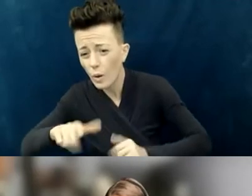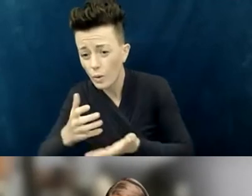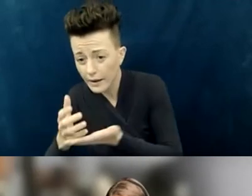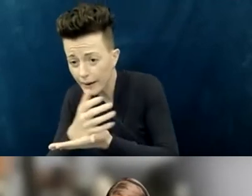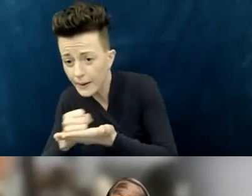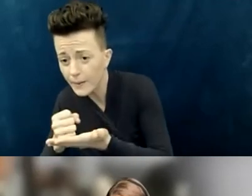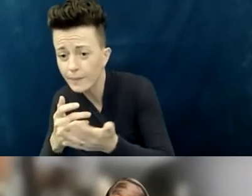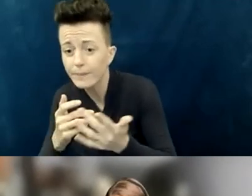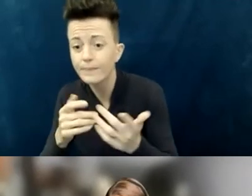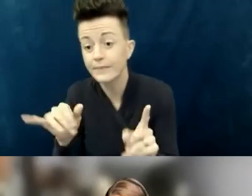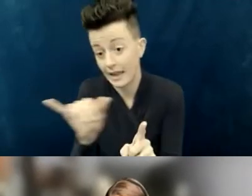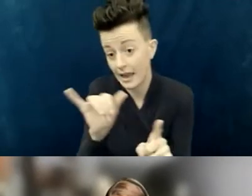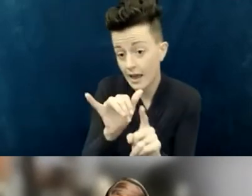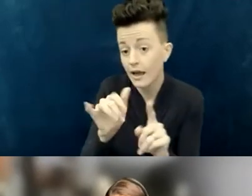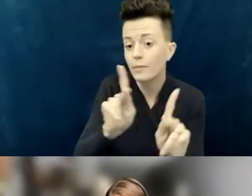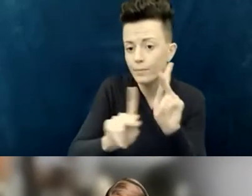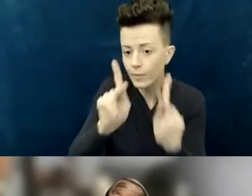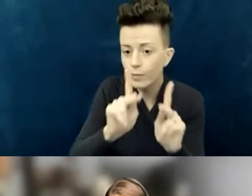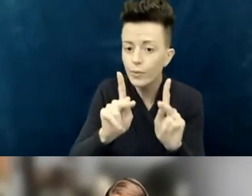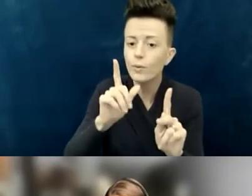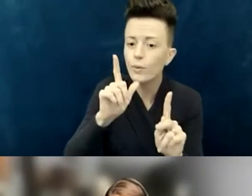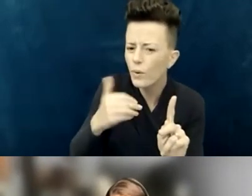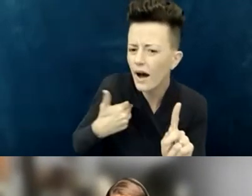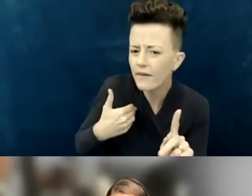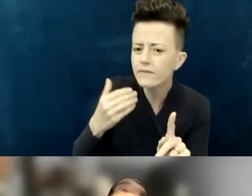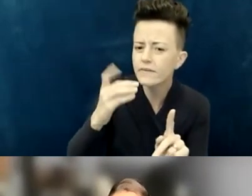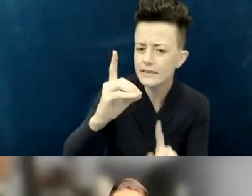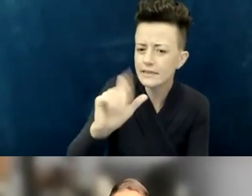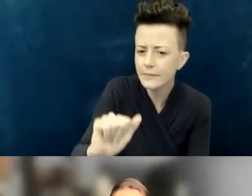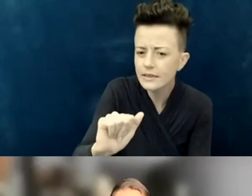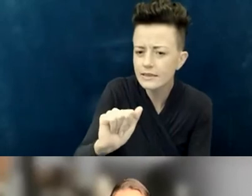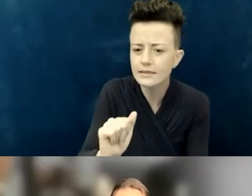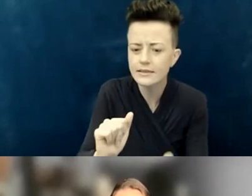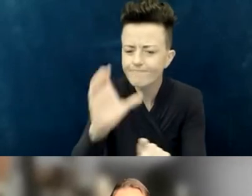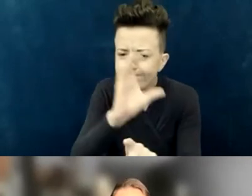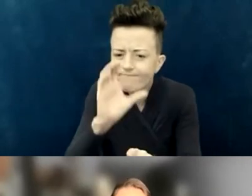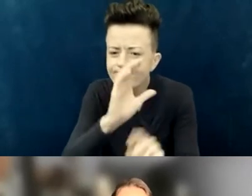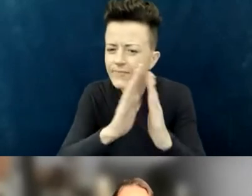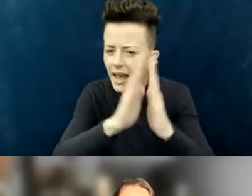the housing for persons with disabilities. [ANNALISE] Hmm. - We already have a large